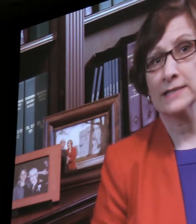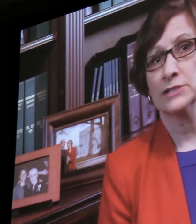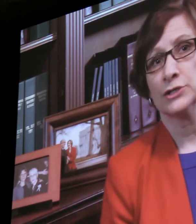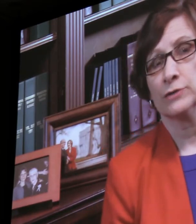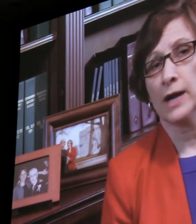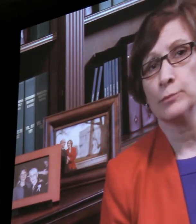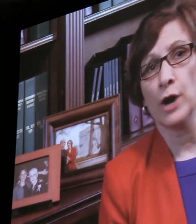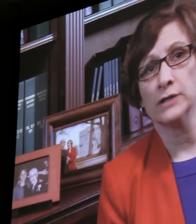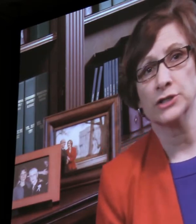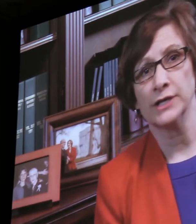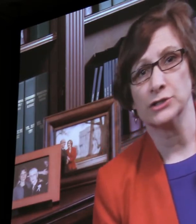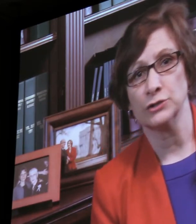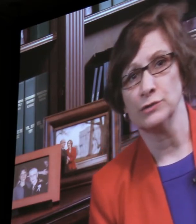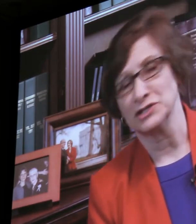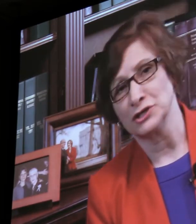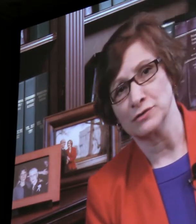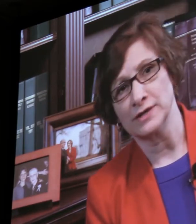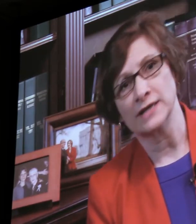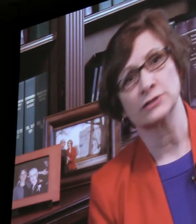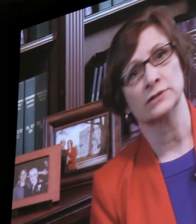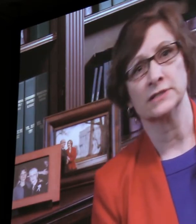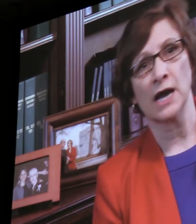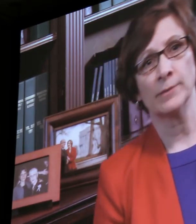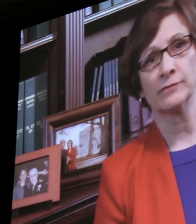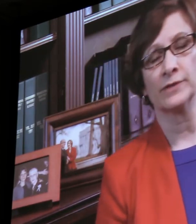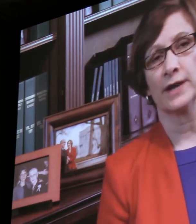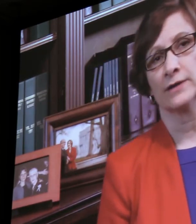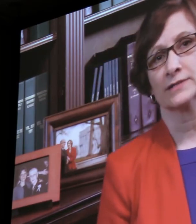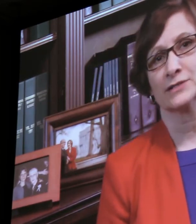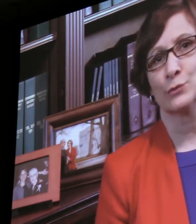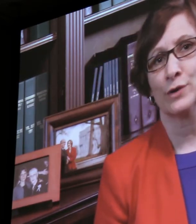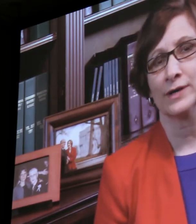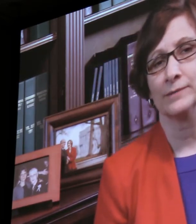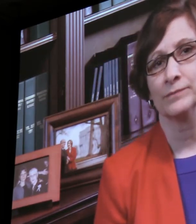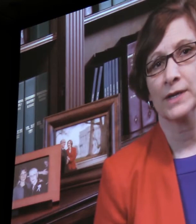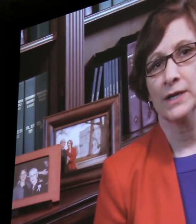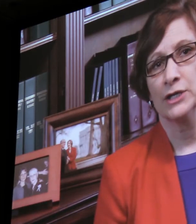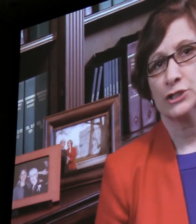Last year, I brought Jane to the Chair of the National Endowment for the Arts to Oregon.